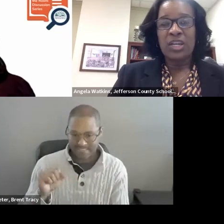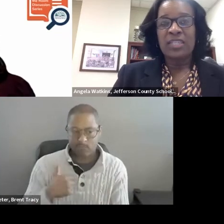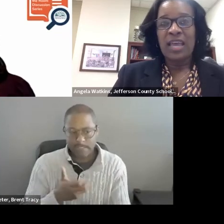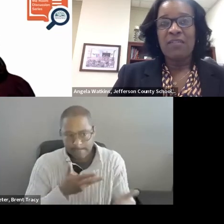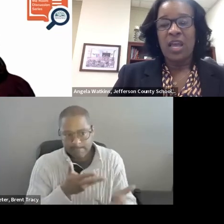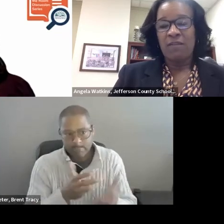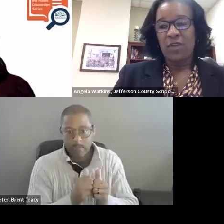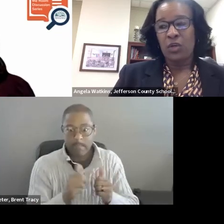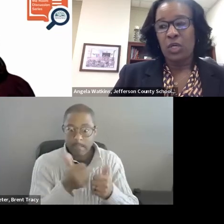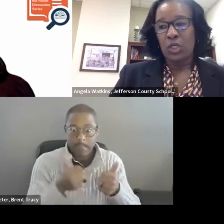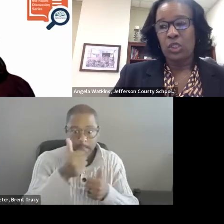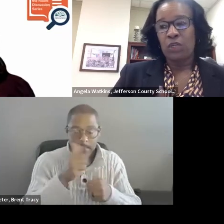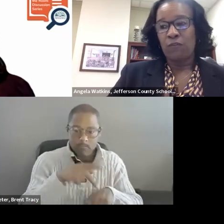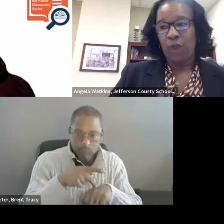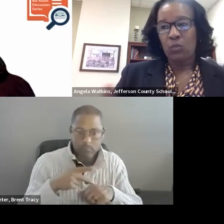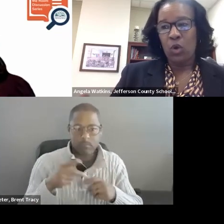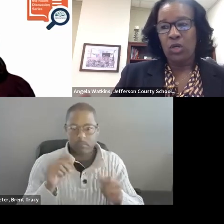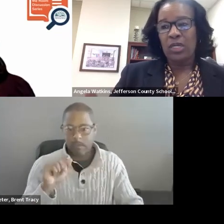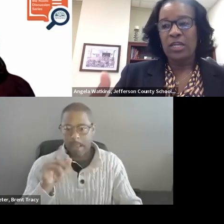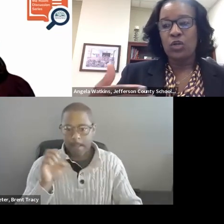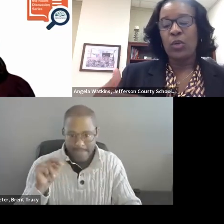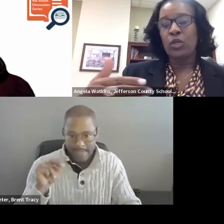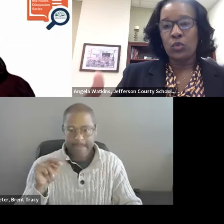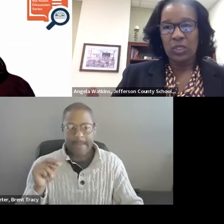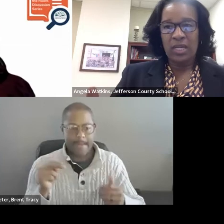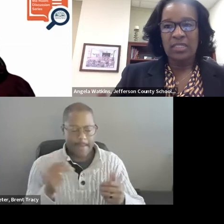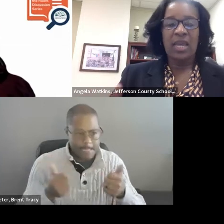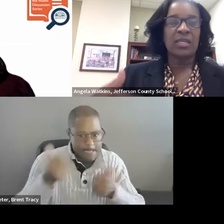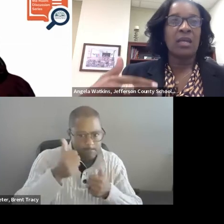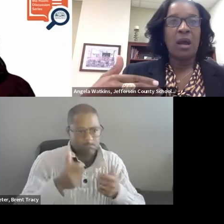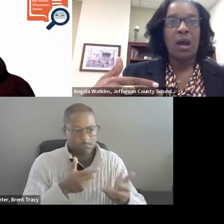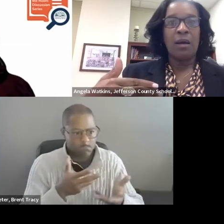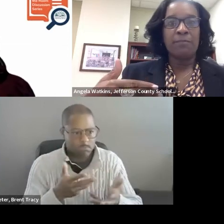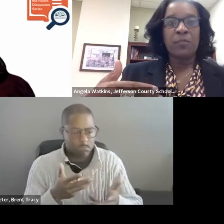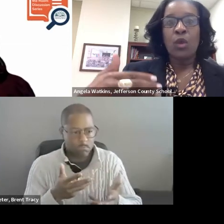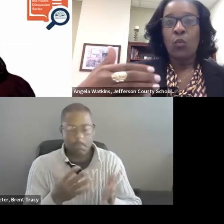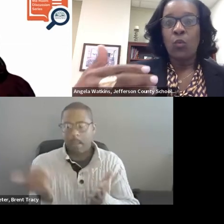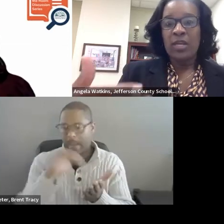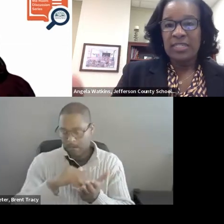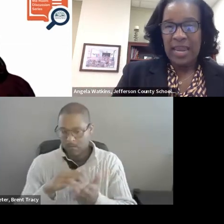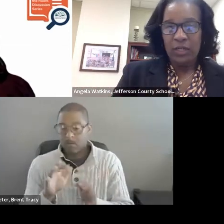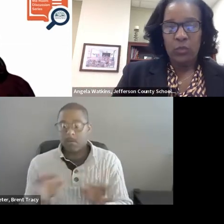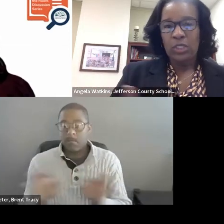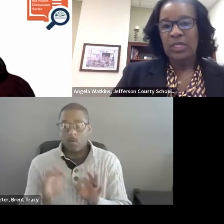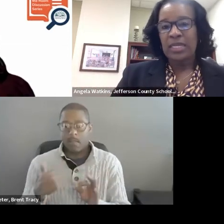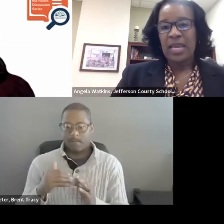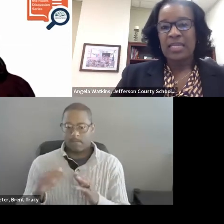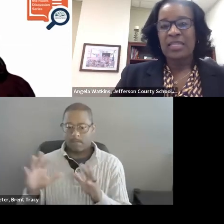Just having a very good framework knowing who to contact, what data we're looking at,